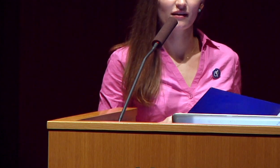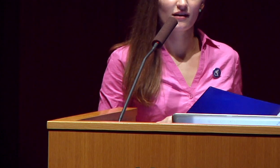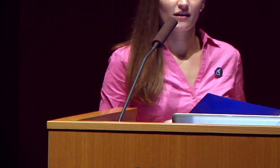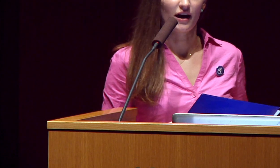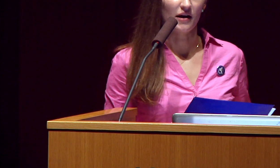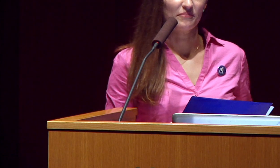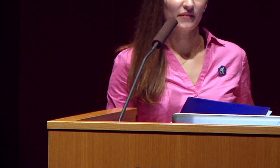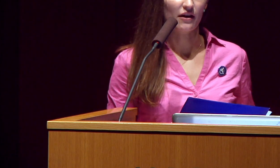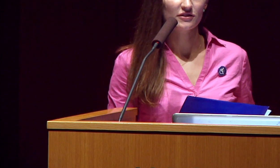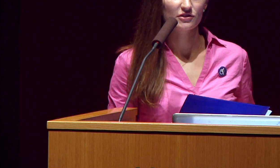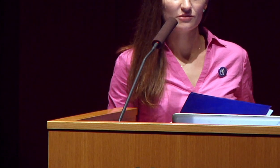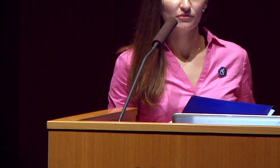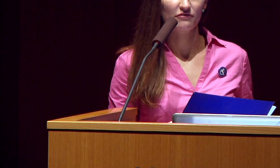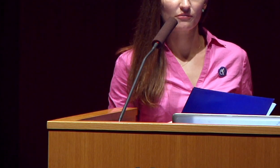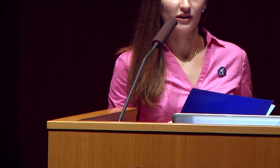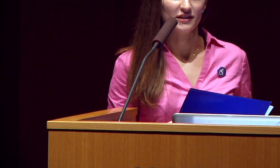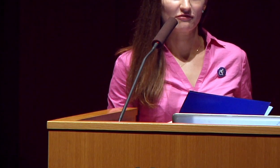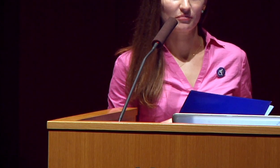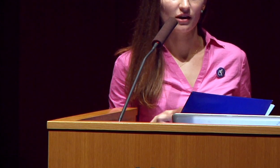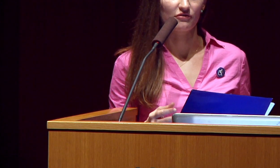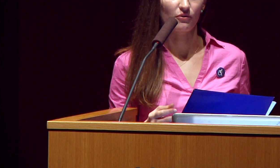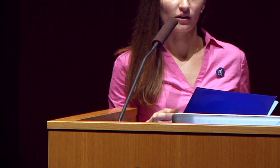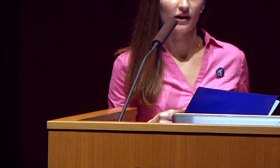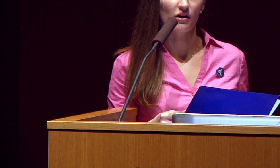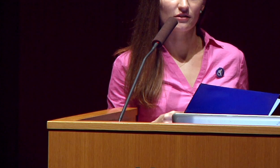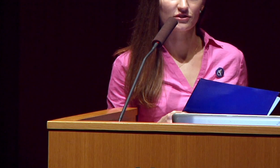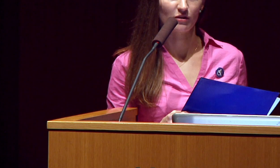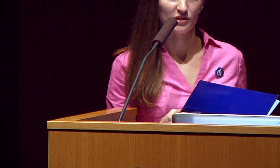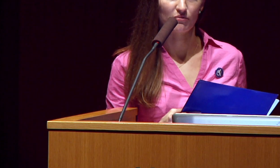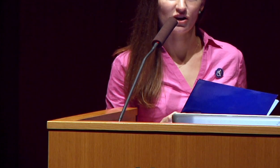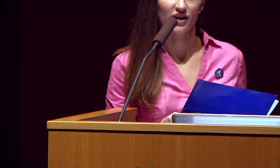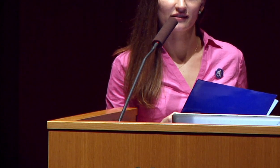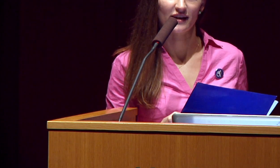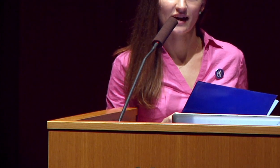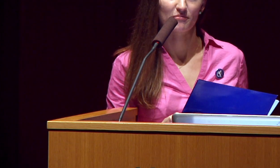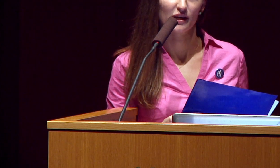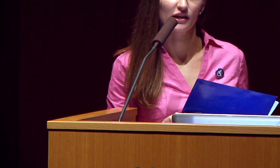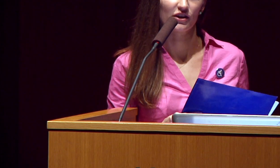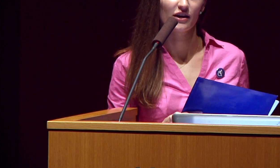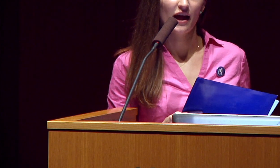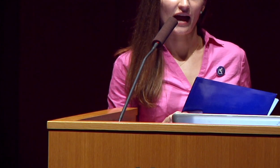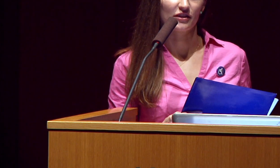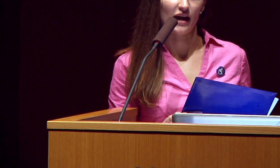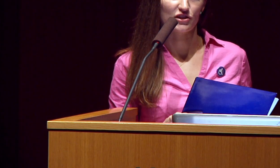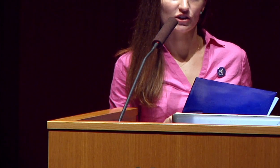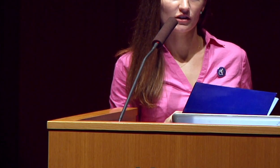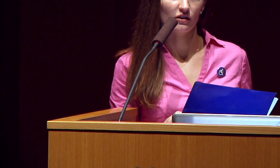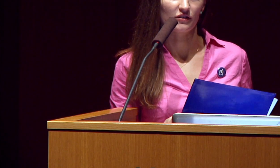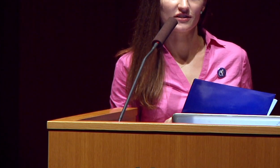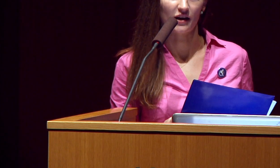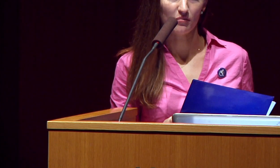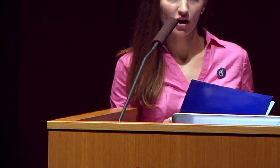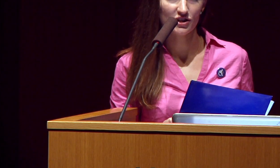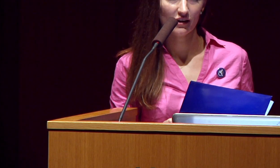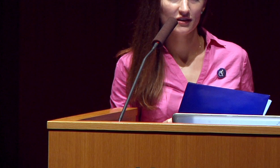I also just briefly wanted to give a plug for an audio description project that’s happening here at the Nasher, called the DADA Project,